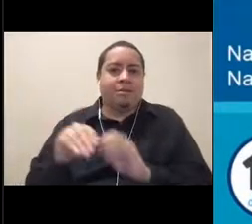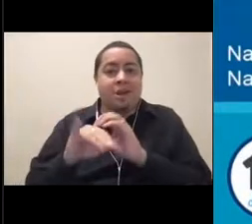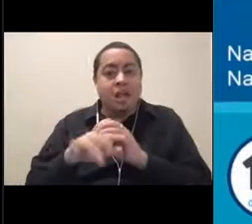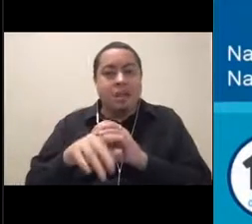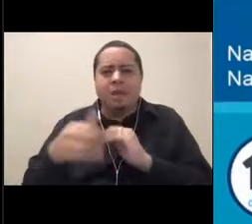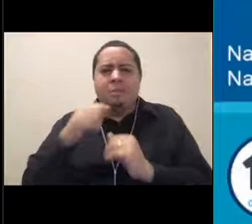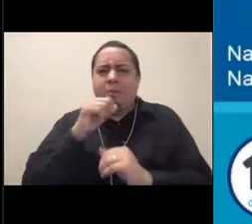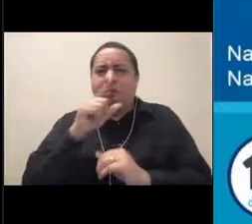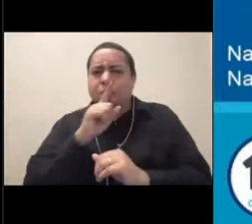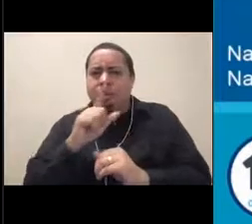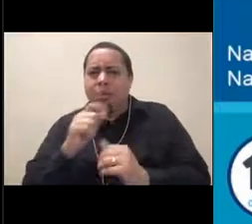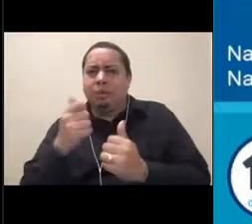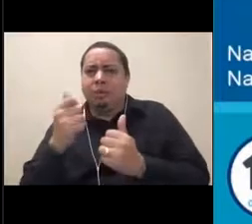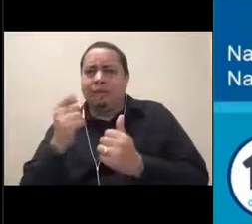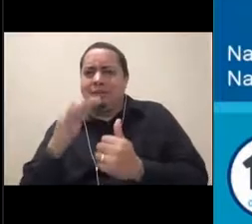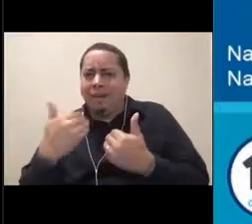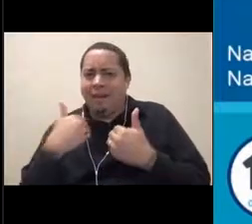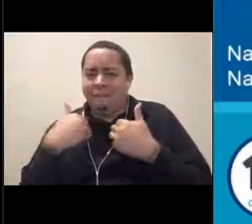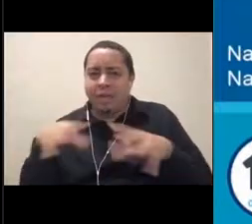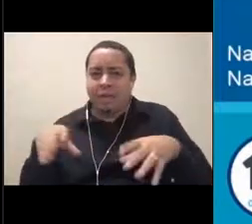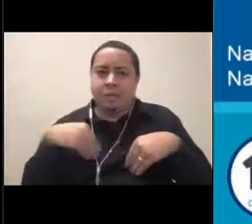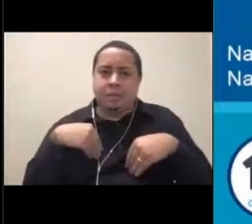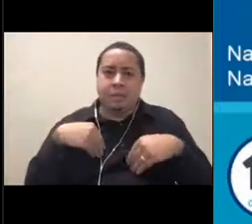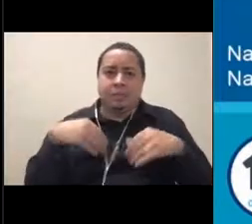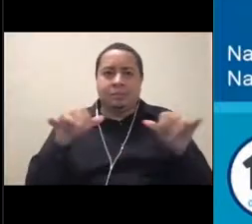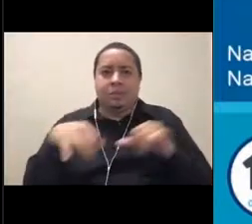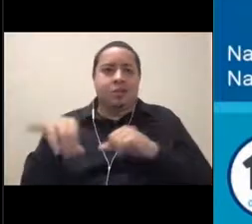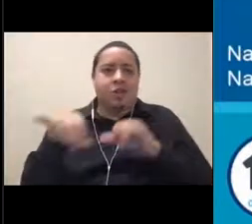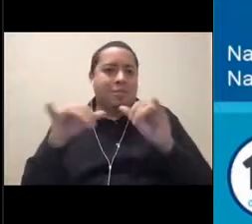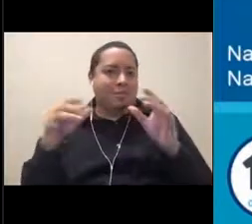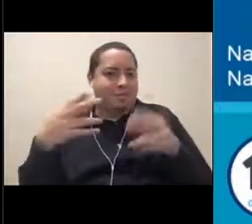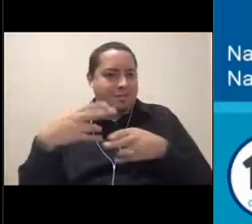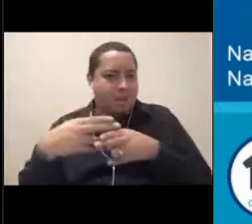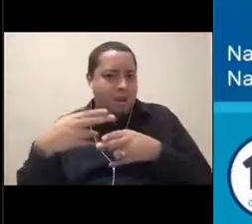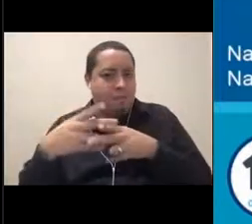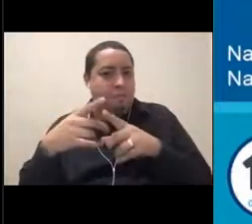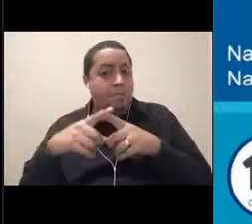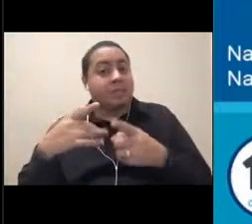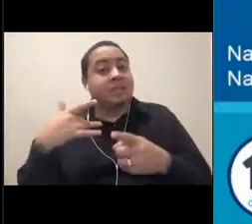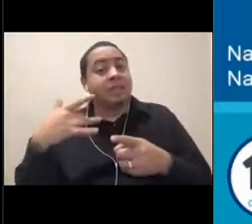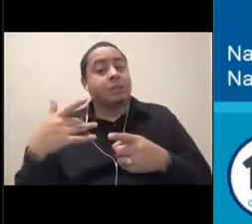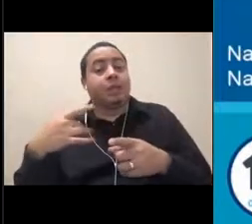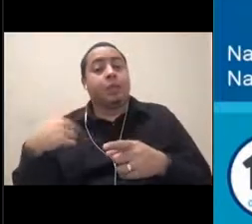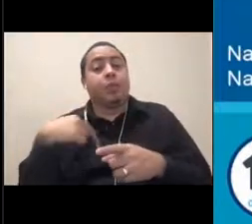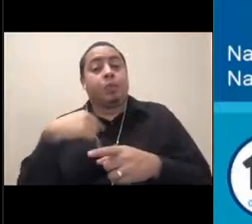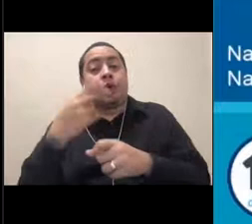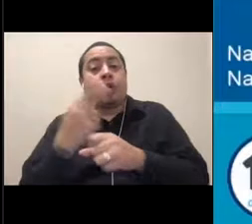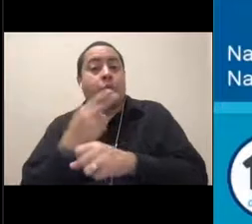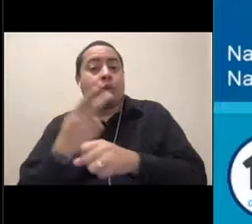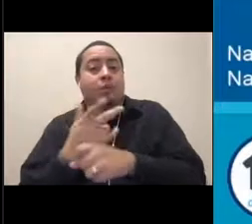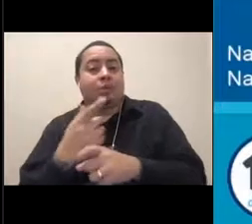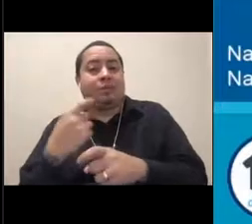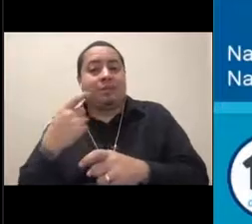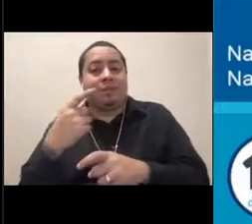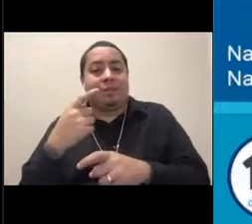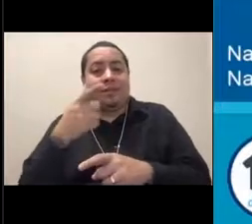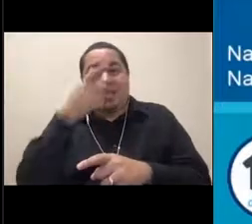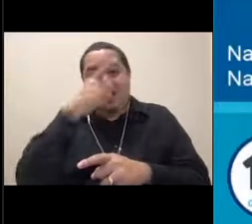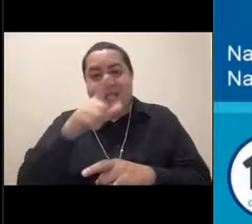in the scientific community. We often use the Latin names or the genus name. And I believe the genus for those octopuses,